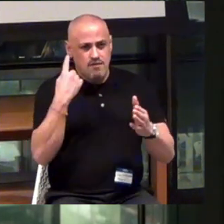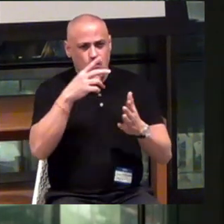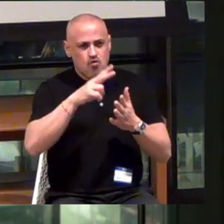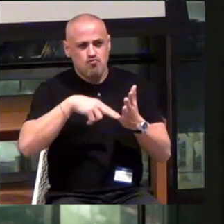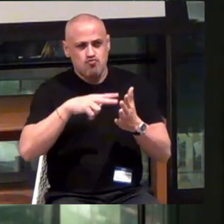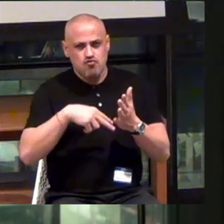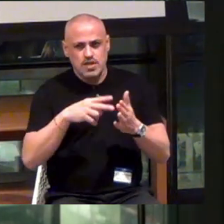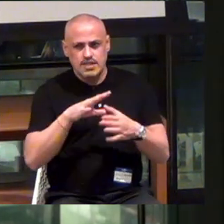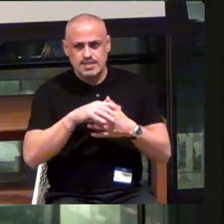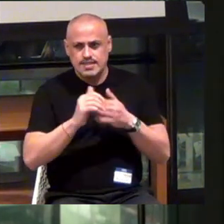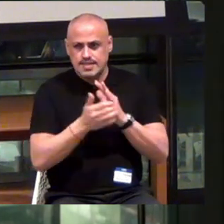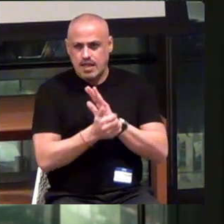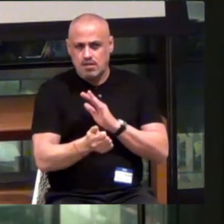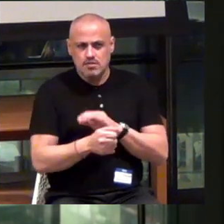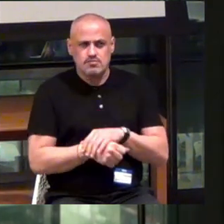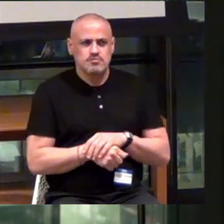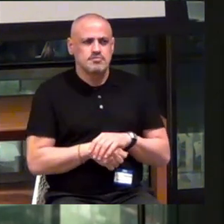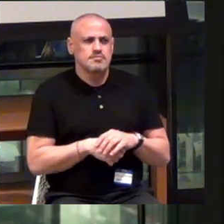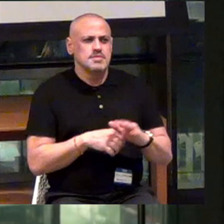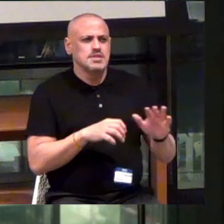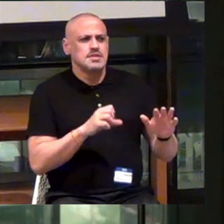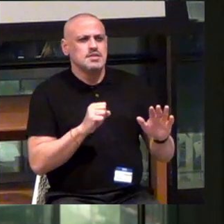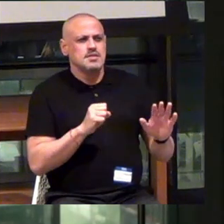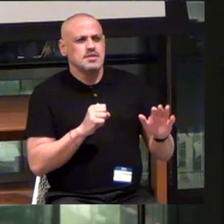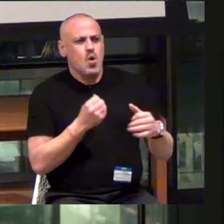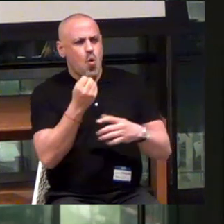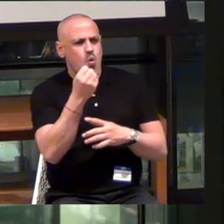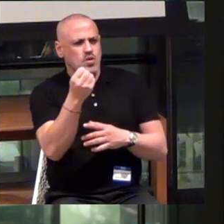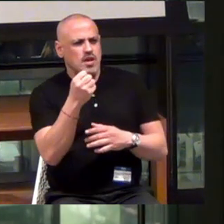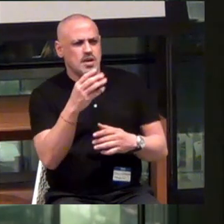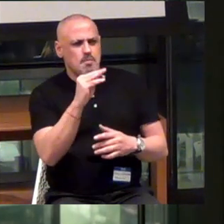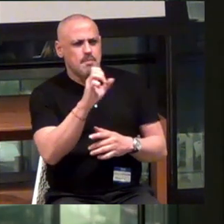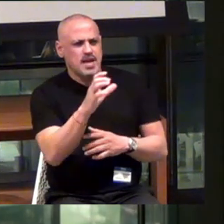Yeah. Sure. Could you take the mic? Thank you.